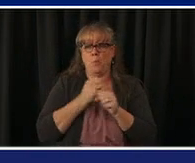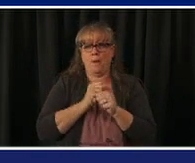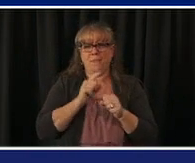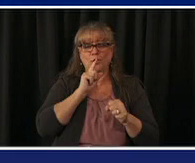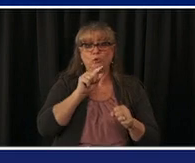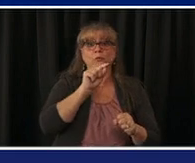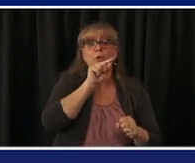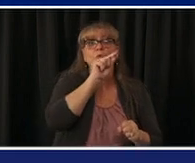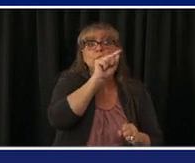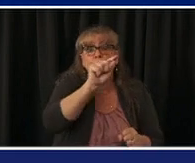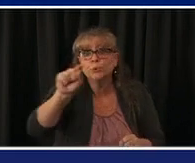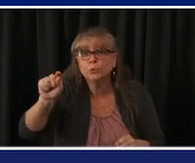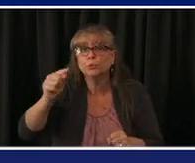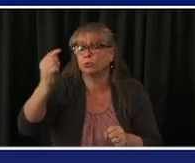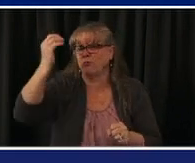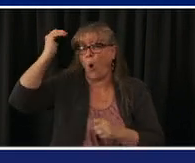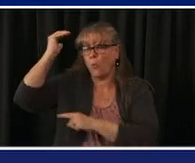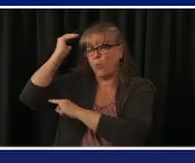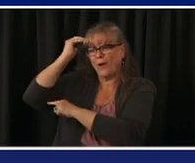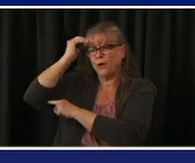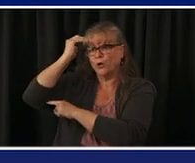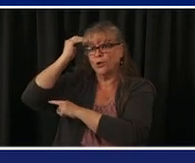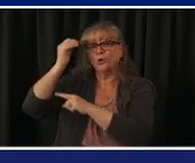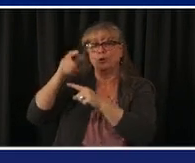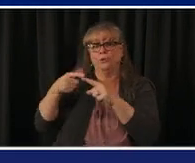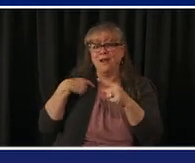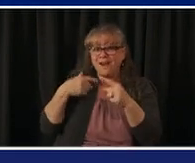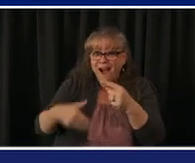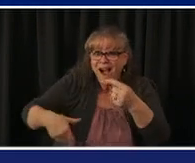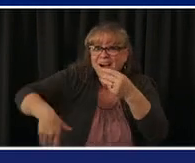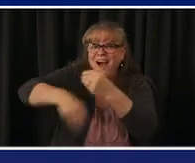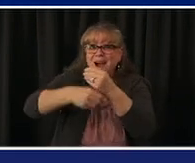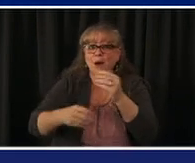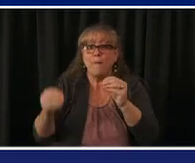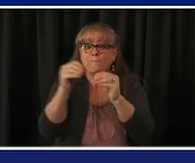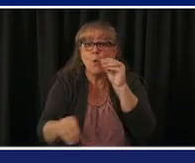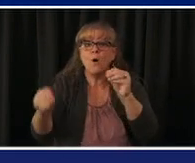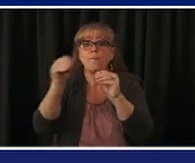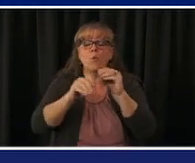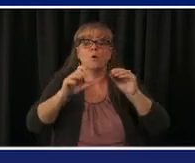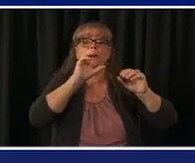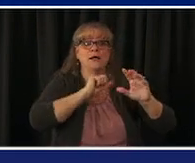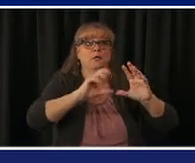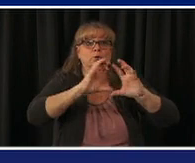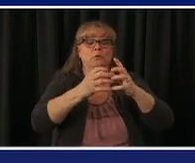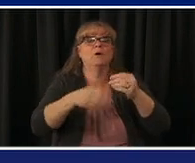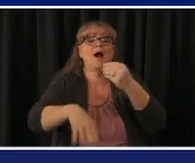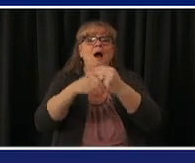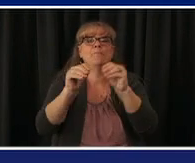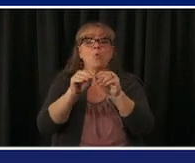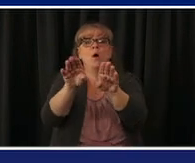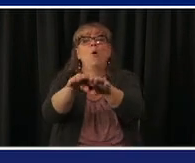ex we expand the the access to general public we still want to prioritize anybody over 70 and